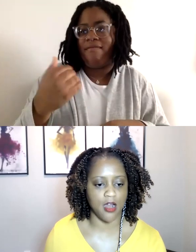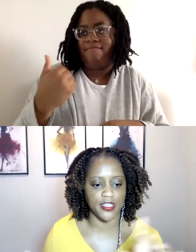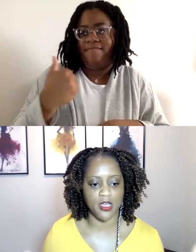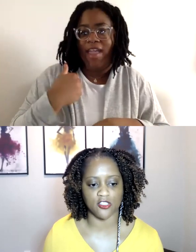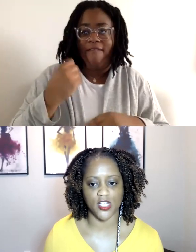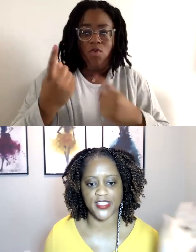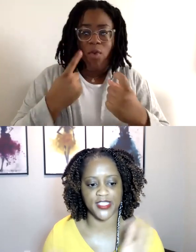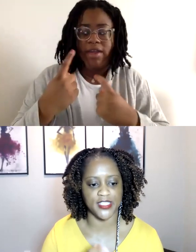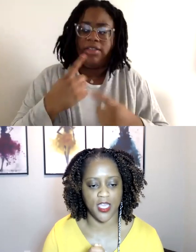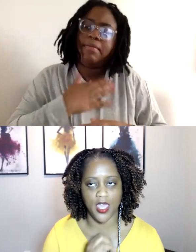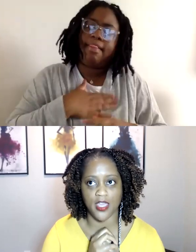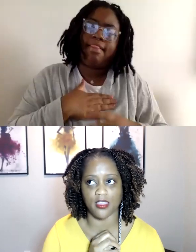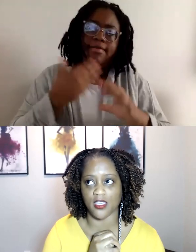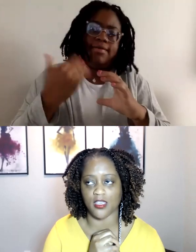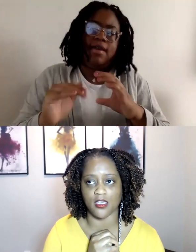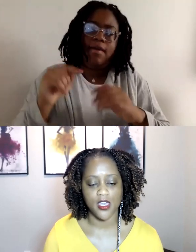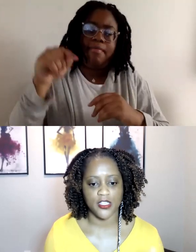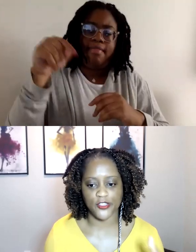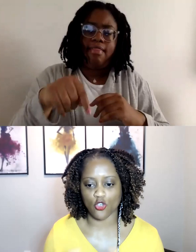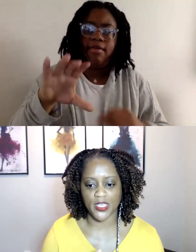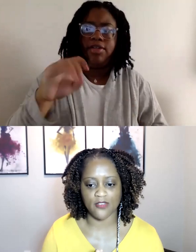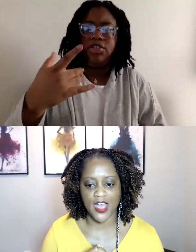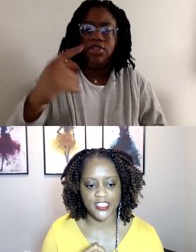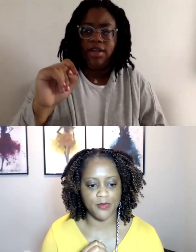our email address is in the Zoom invites,